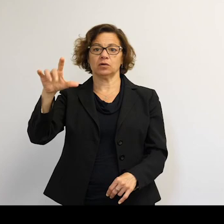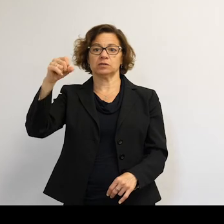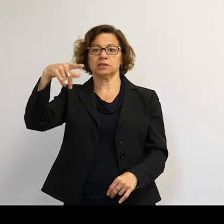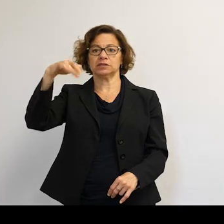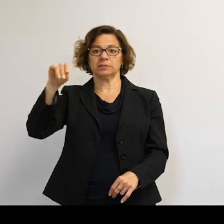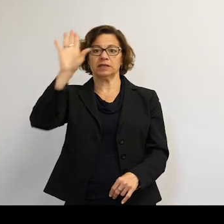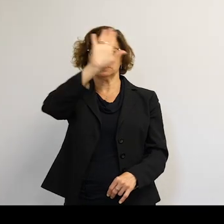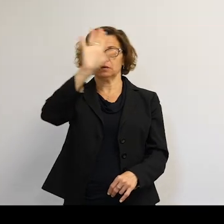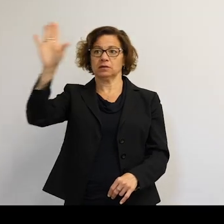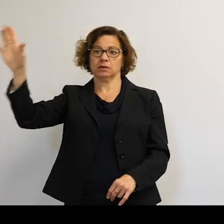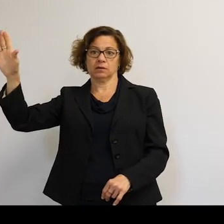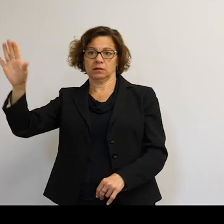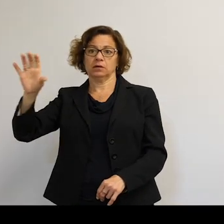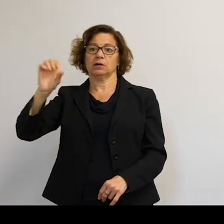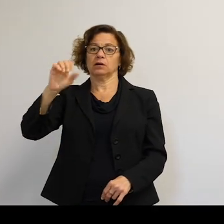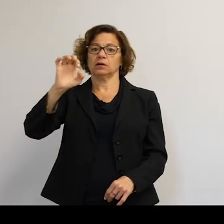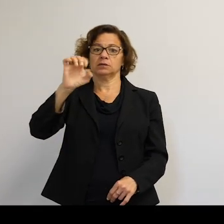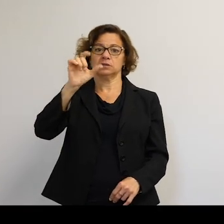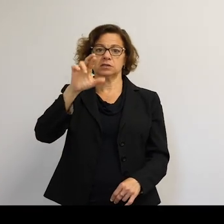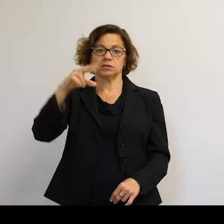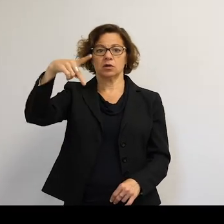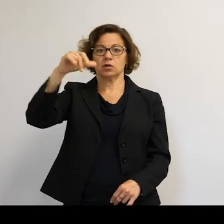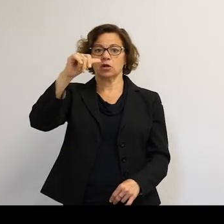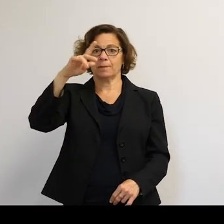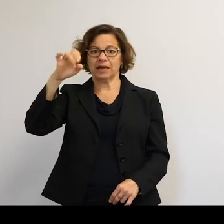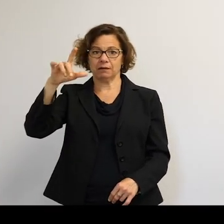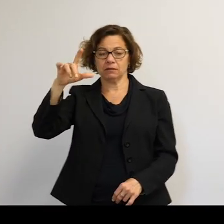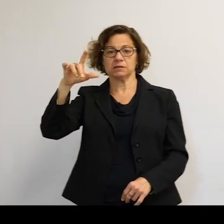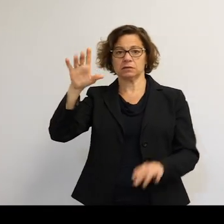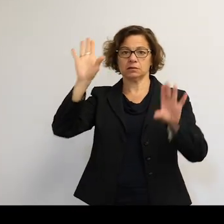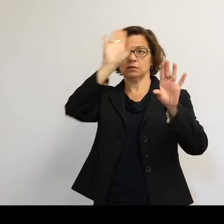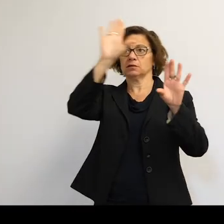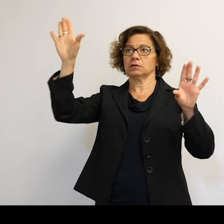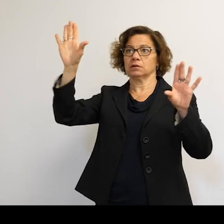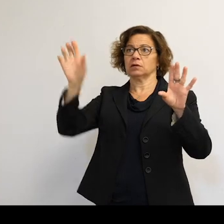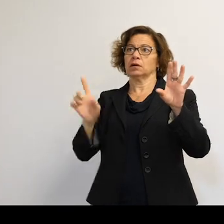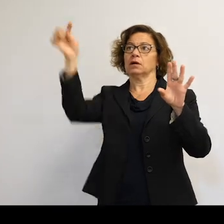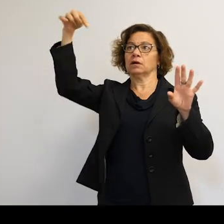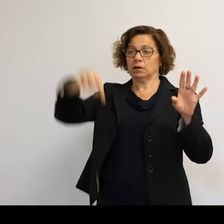running and beam the energy down. With this kind of a picture, I mean, I wonder,